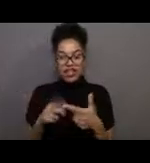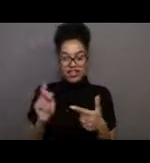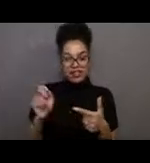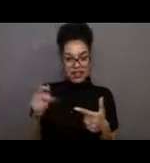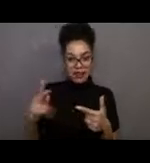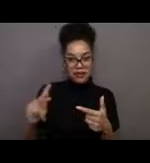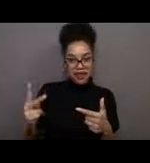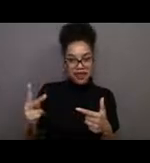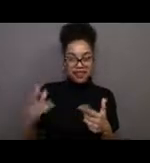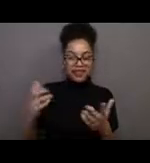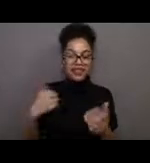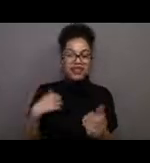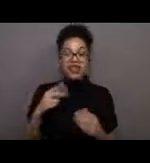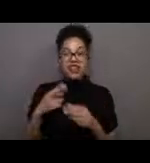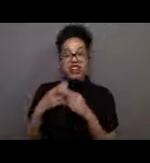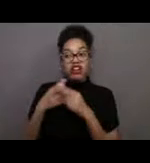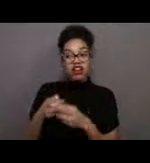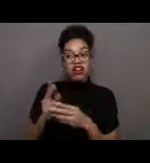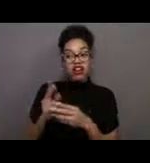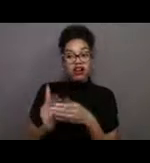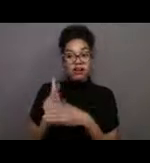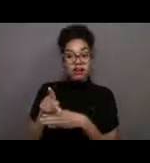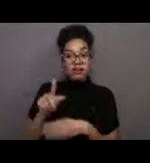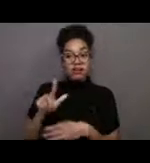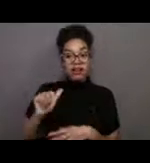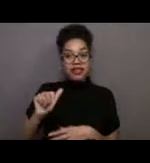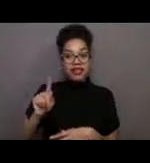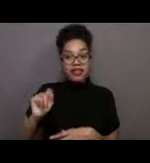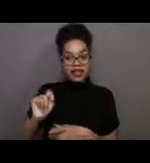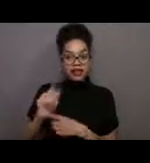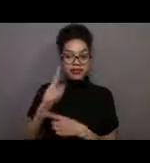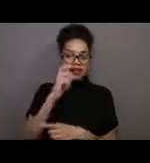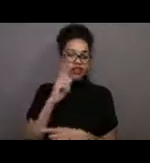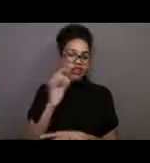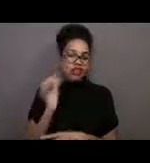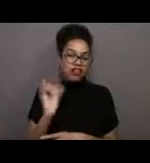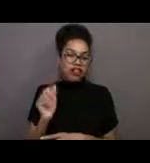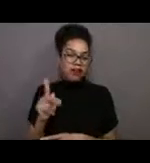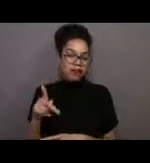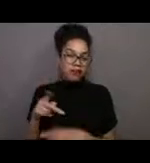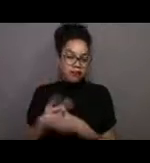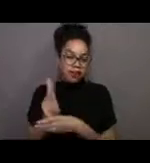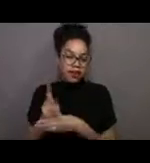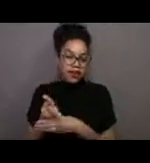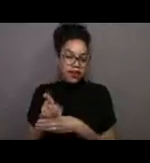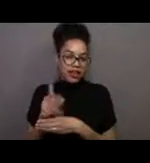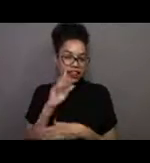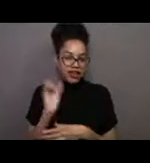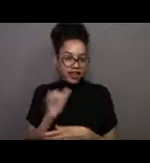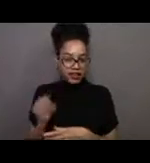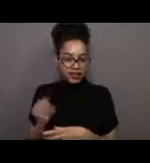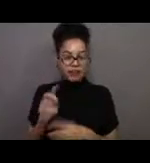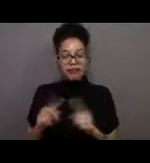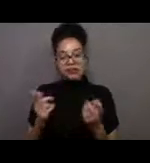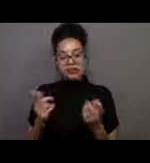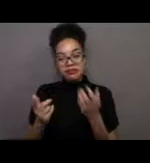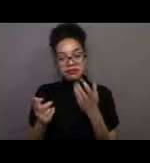It's convenient to use the term plants, because they do look like them and people get that idea across, but they are not true plants